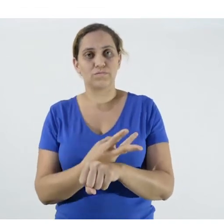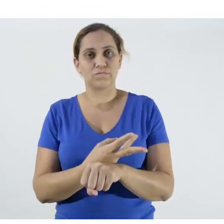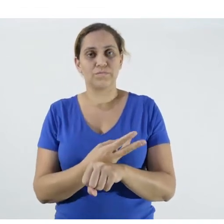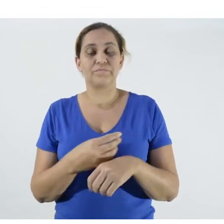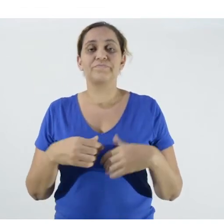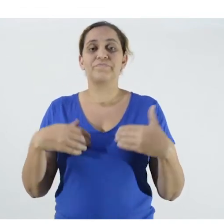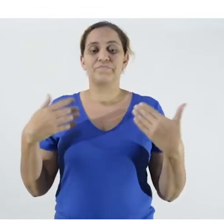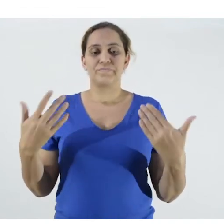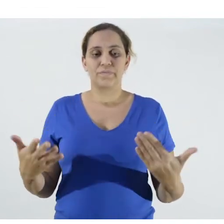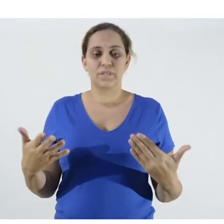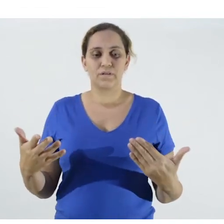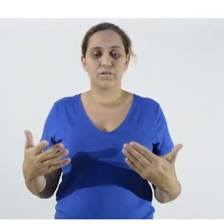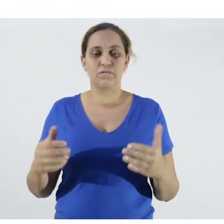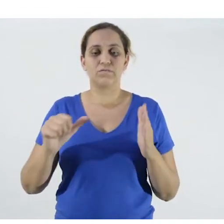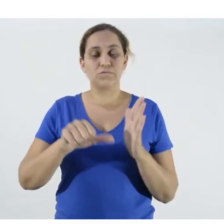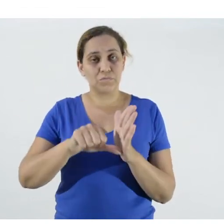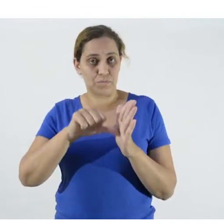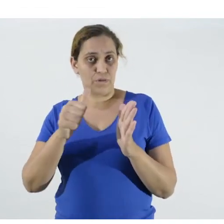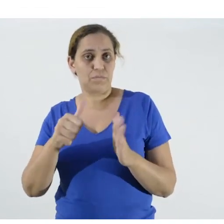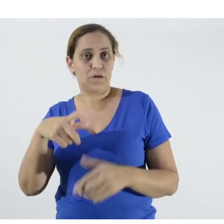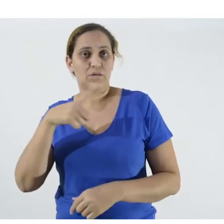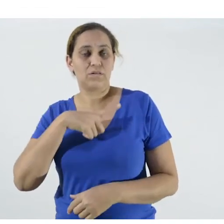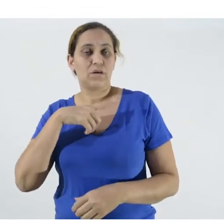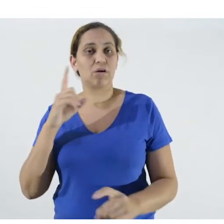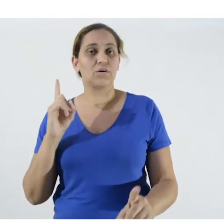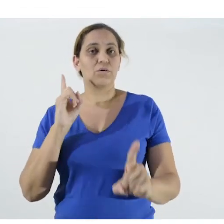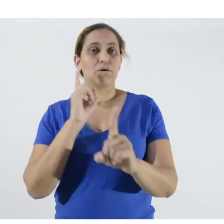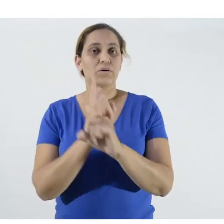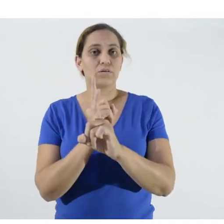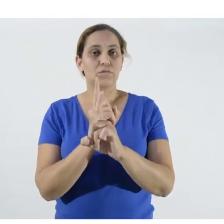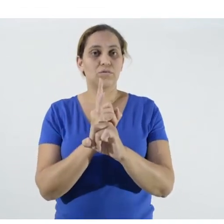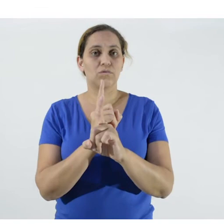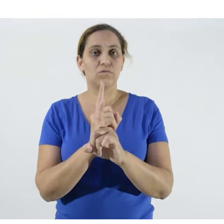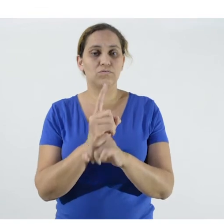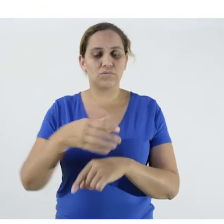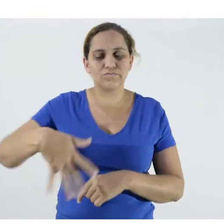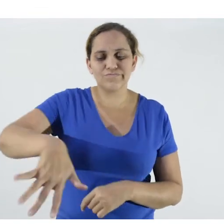In the first, we have the meeting on the rural property, as it should